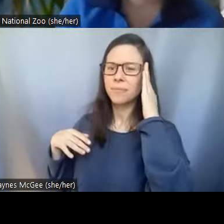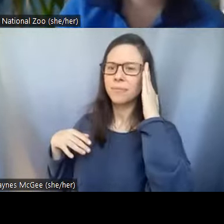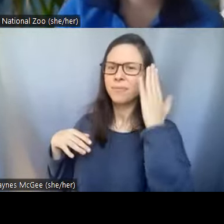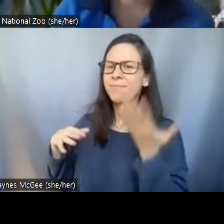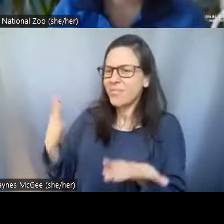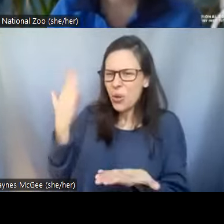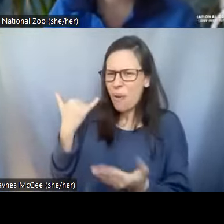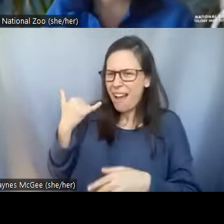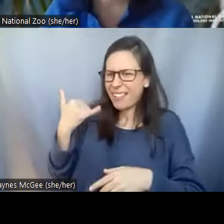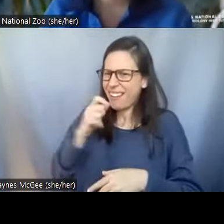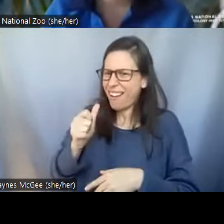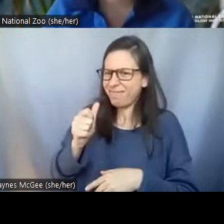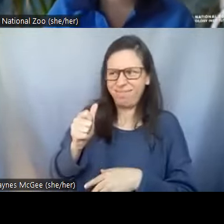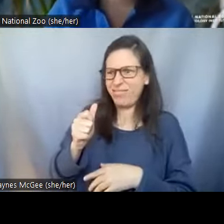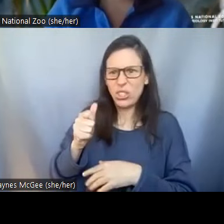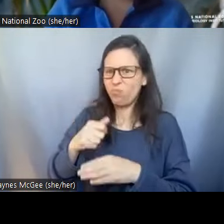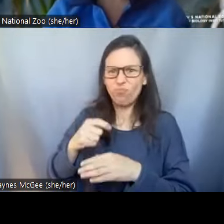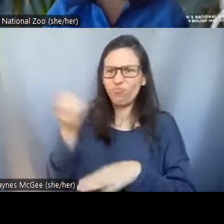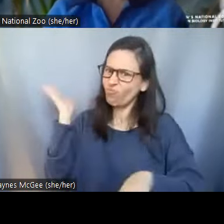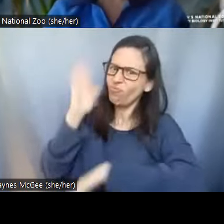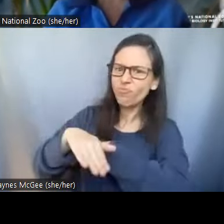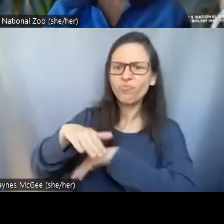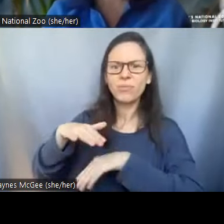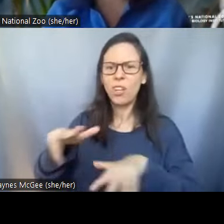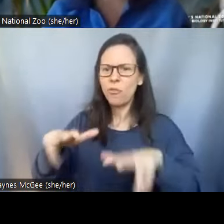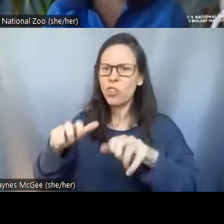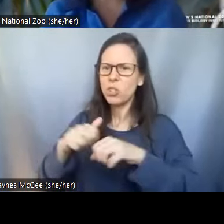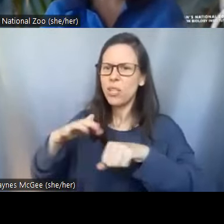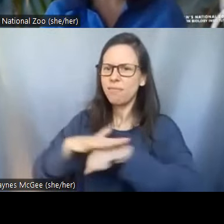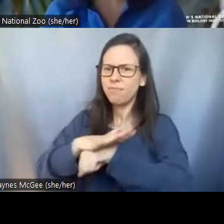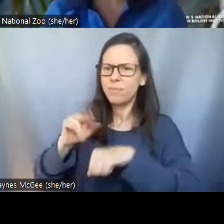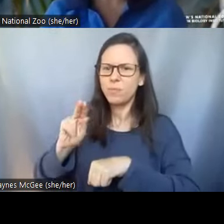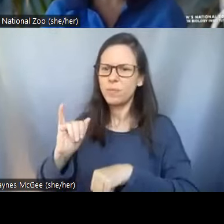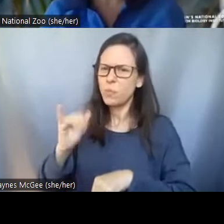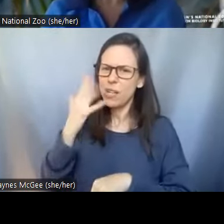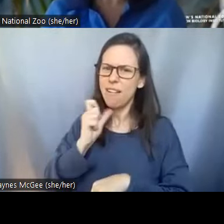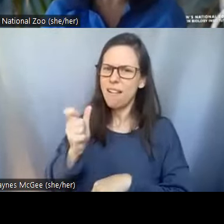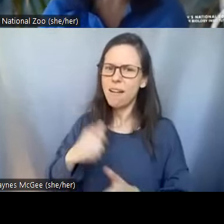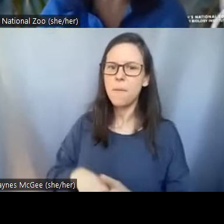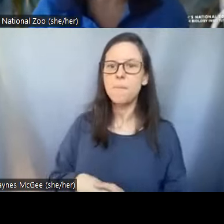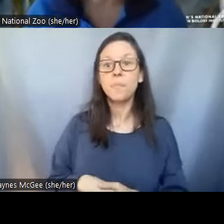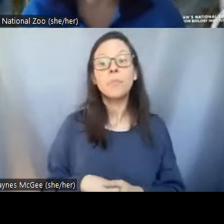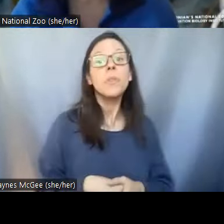we just keep freezing using liquid nitrogen? >>Pei-Chih: Well there's we can still keep freezing, but